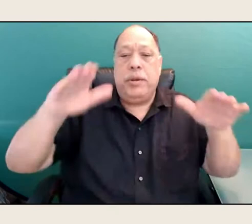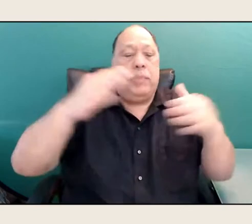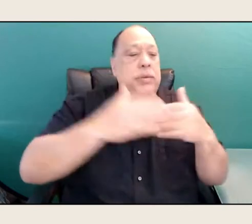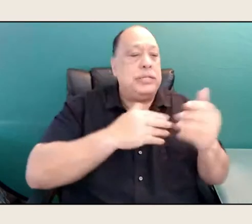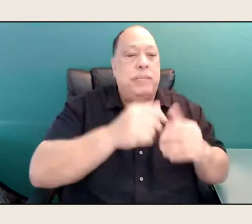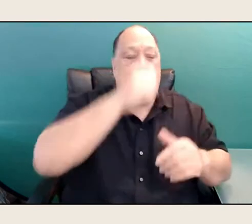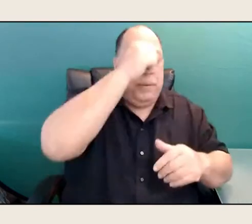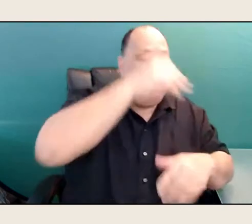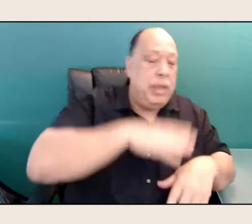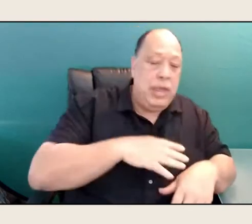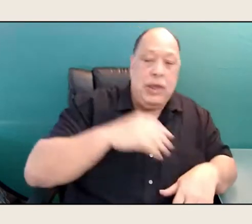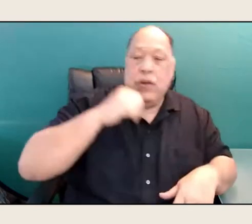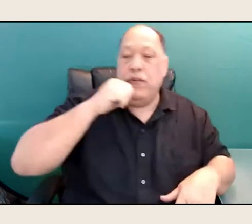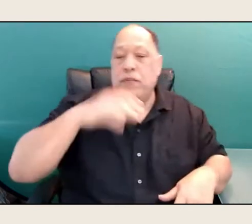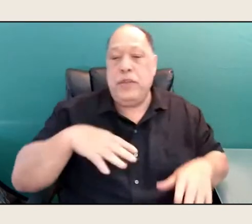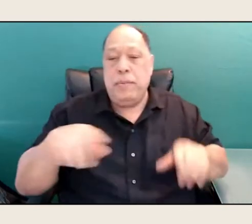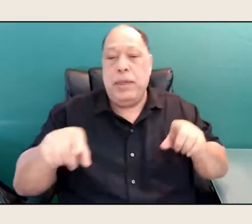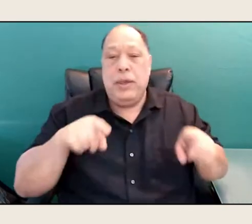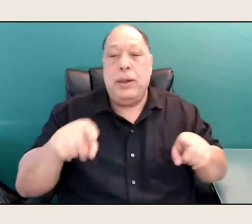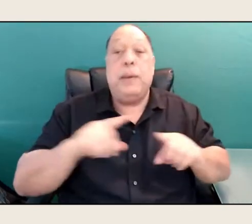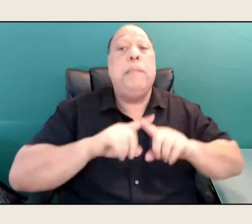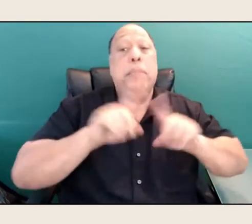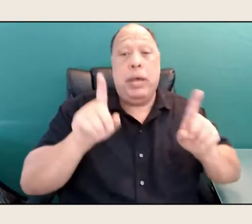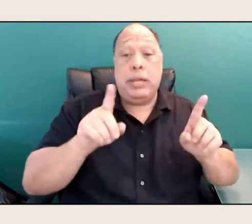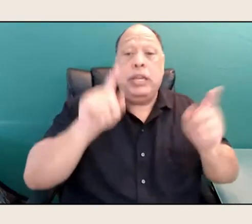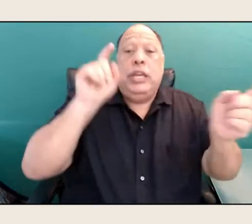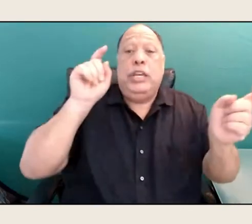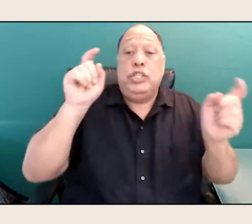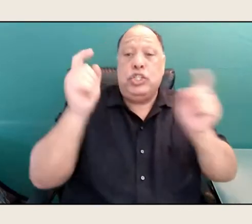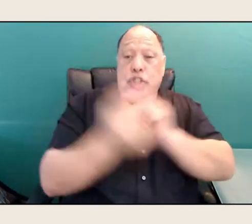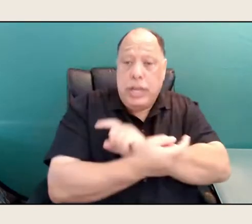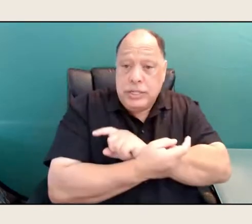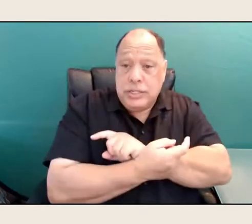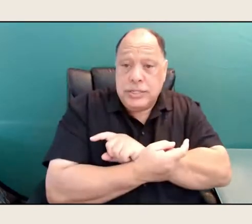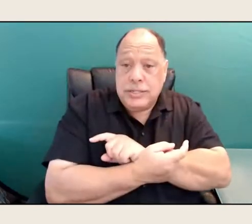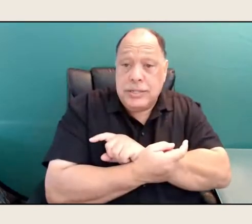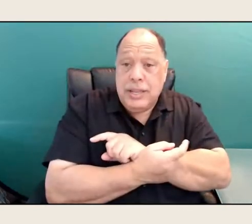But it changes, if you look at it culturally,